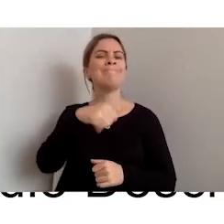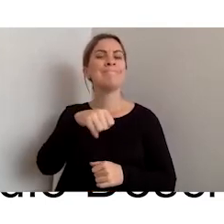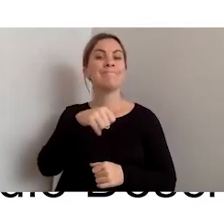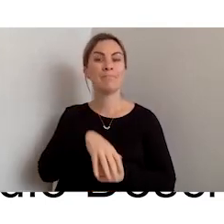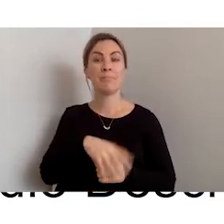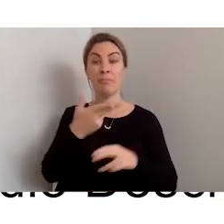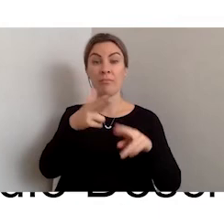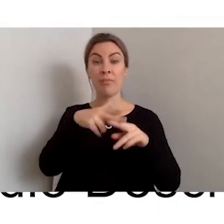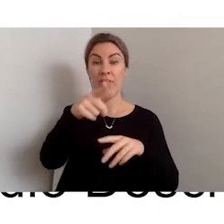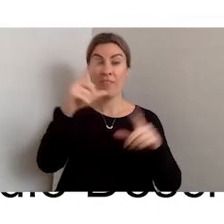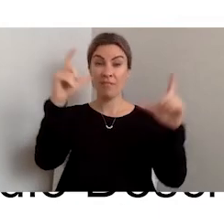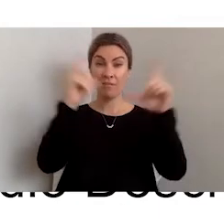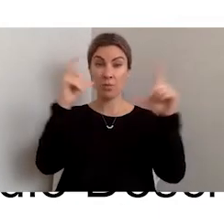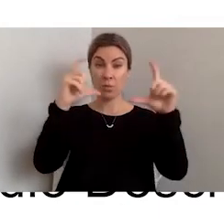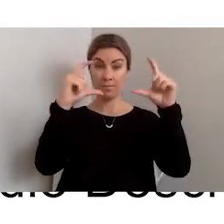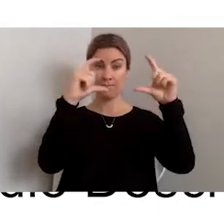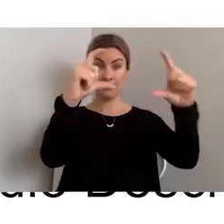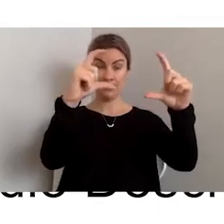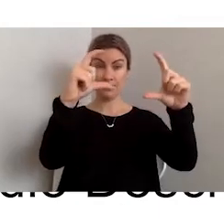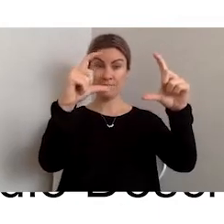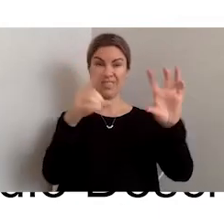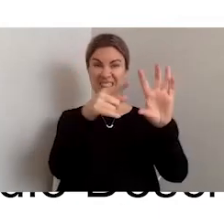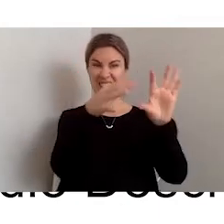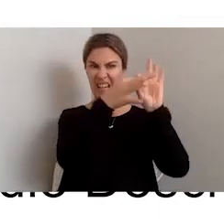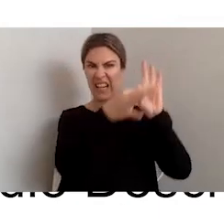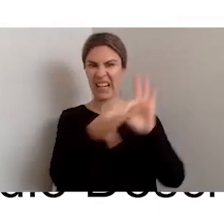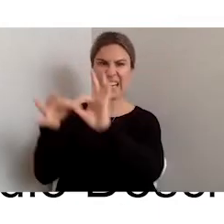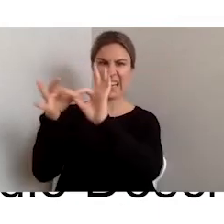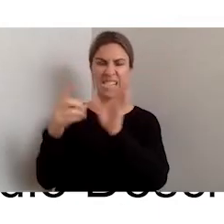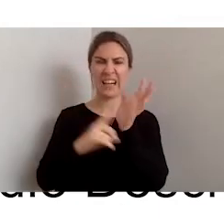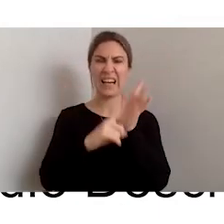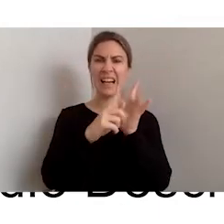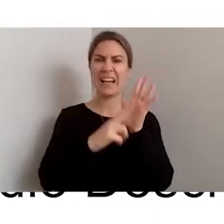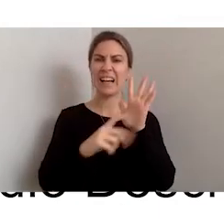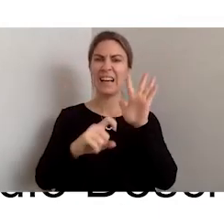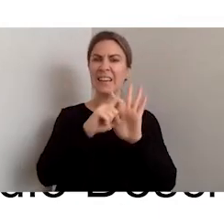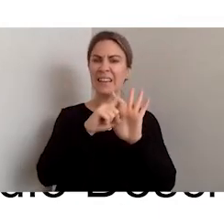So, if you have a link that is a graphic - bear in mind, for someone who's using his screen